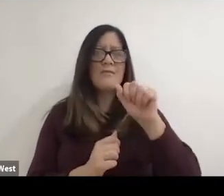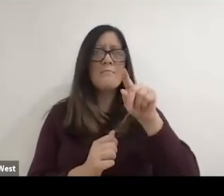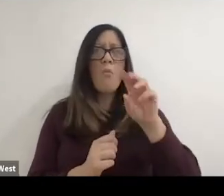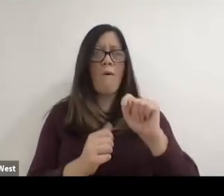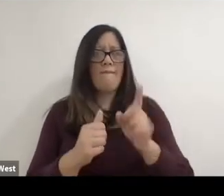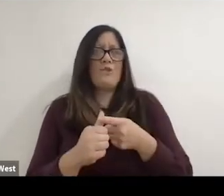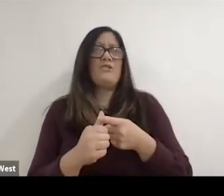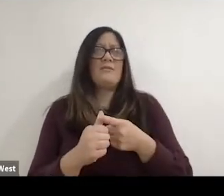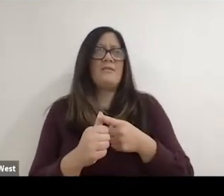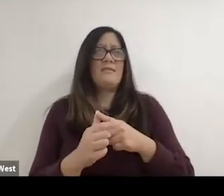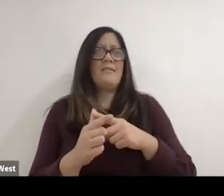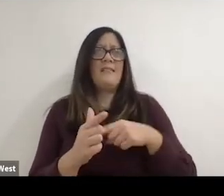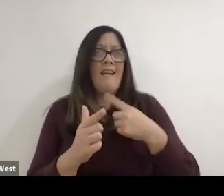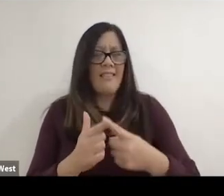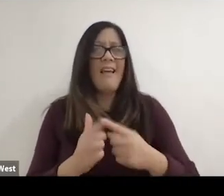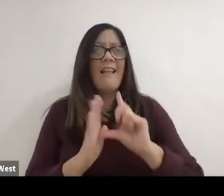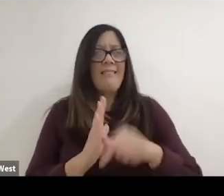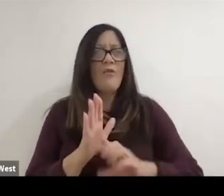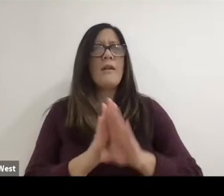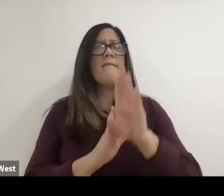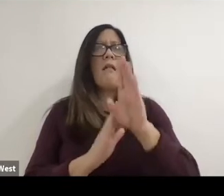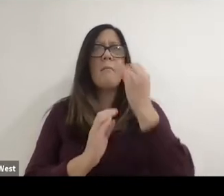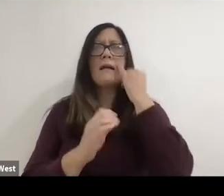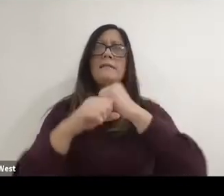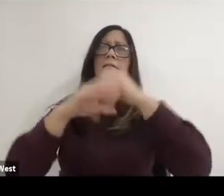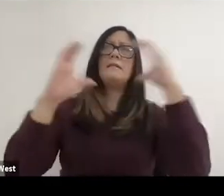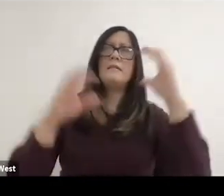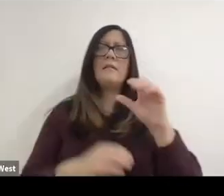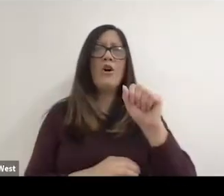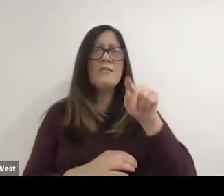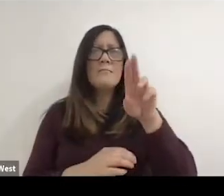Thought of sport for all. I mean in the UK sport for all